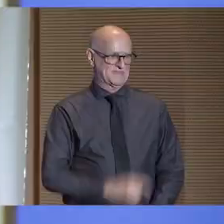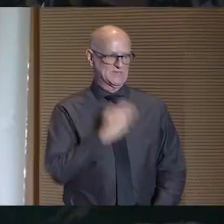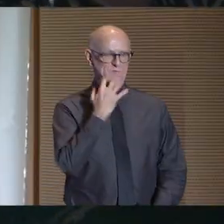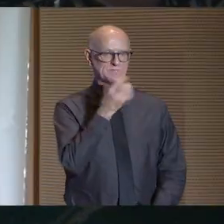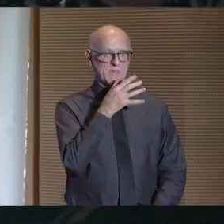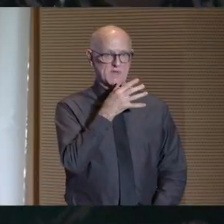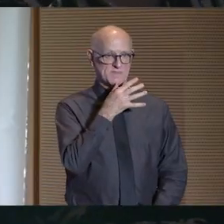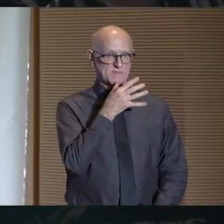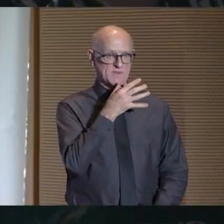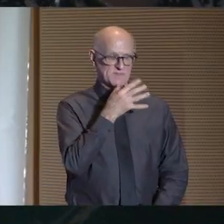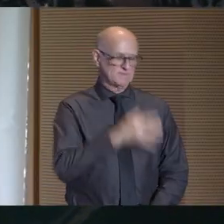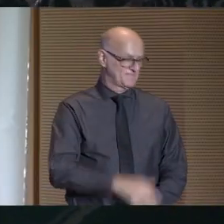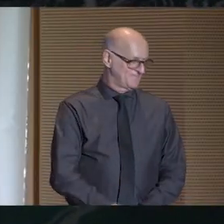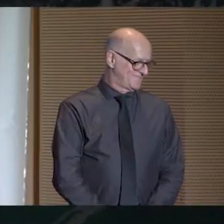Mommy.